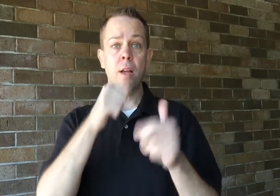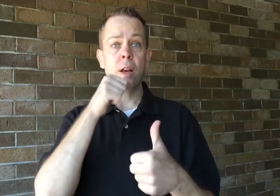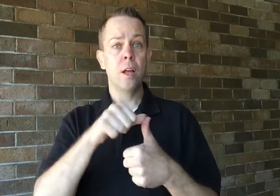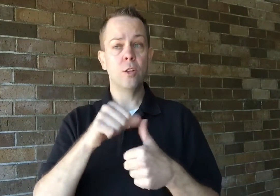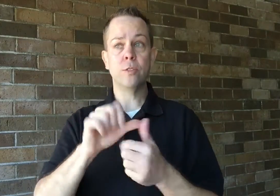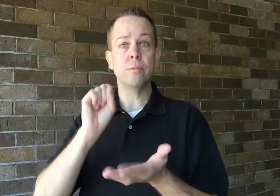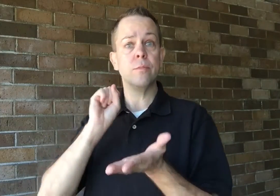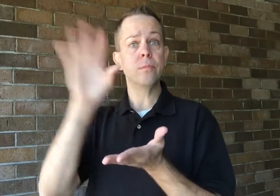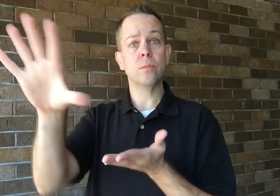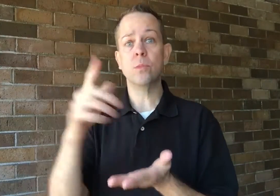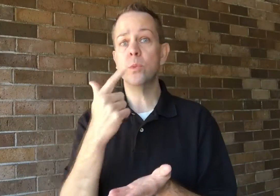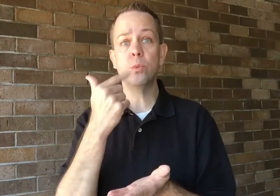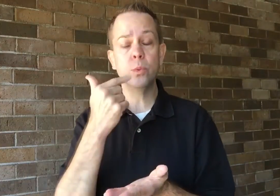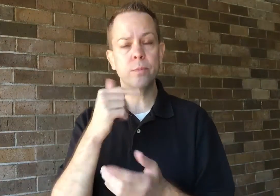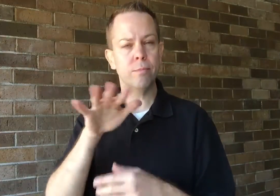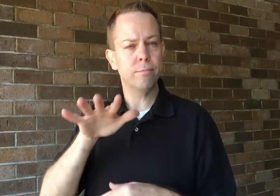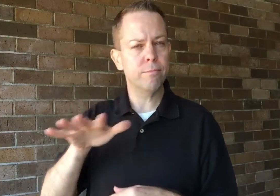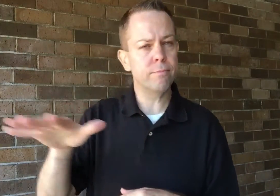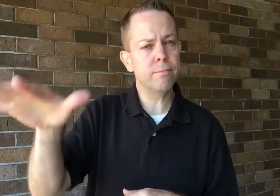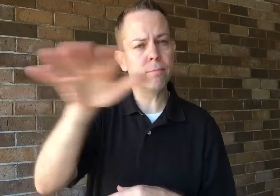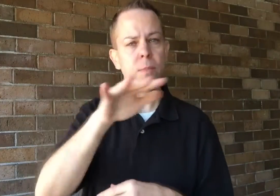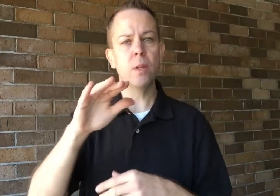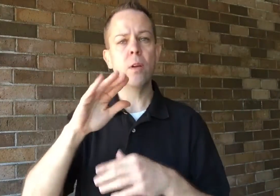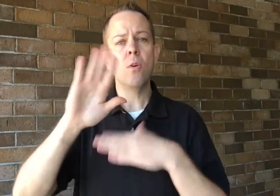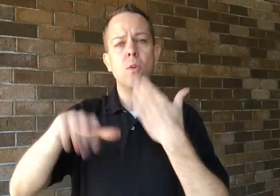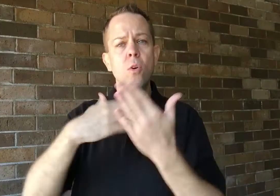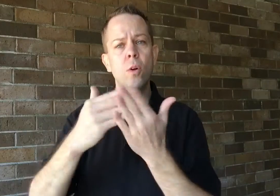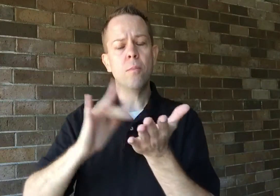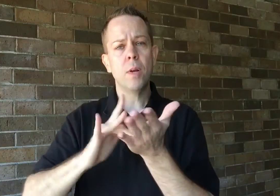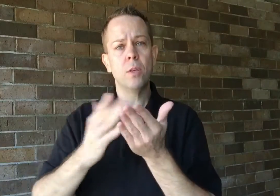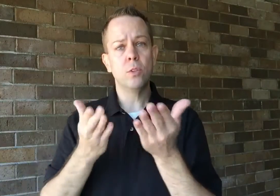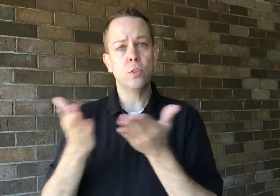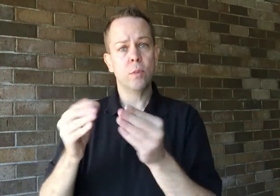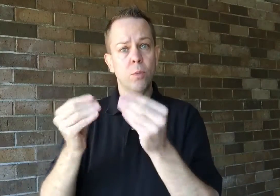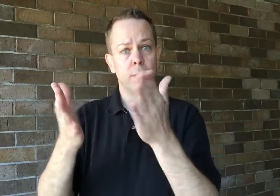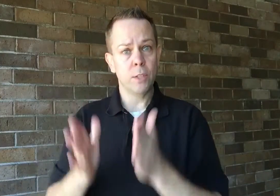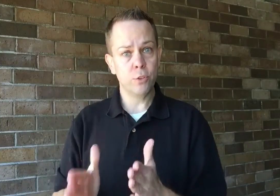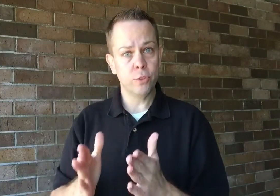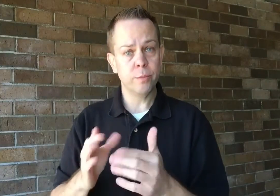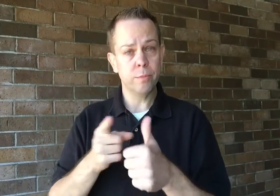It's being sent out to all medical service providers,